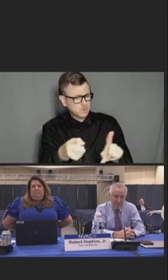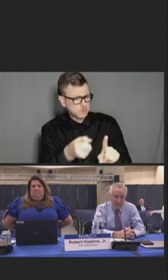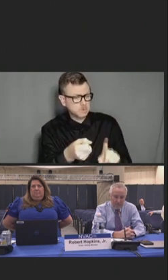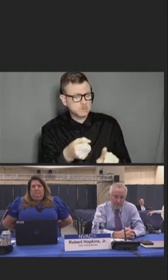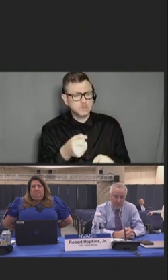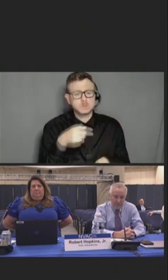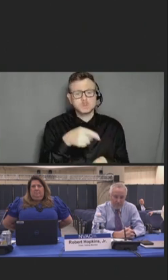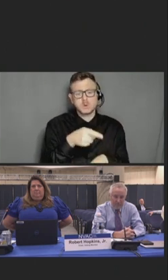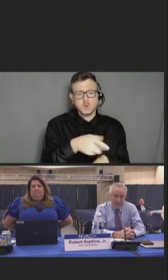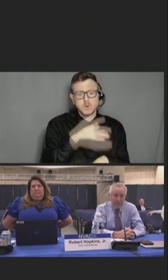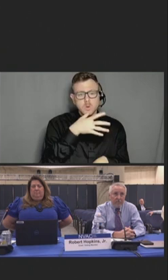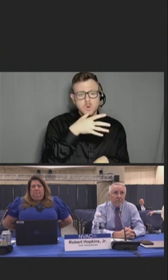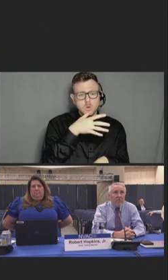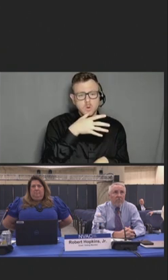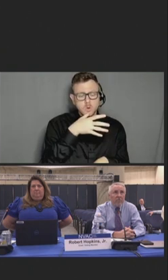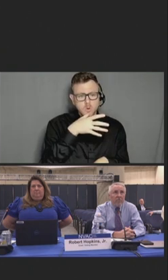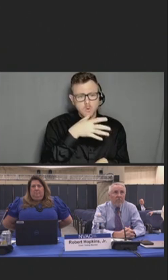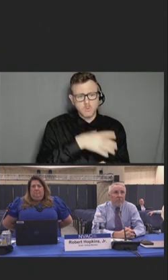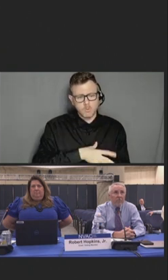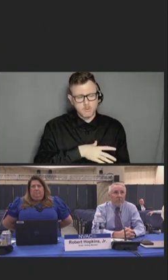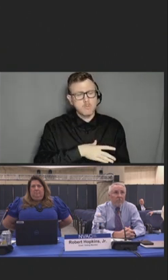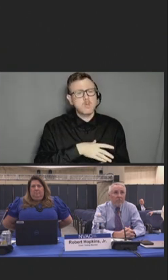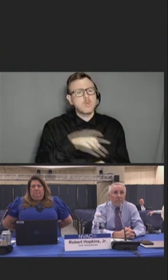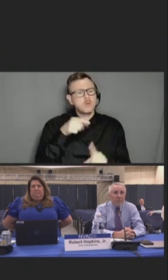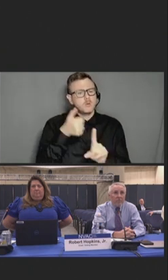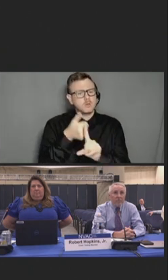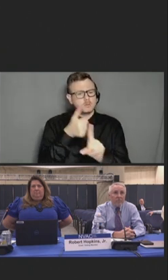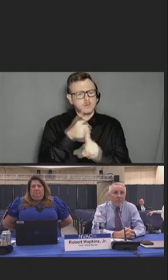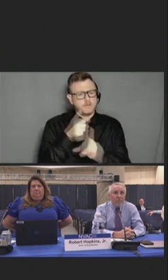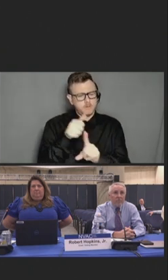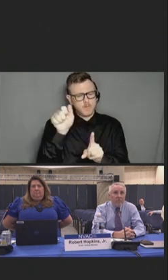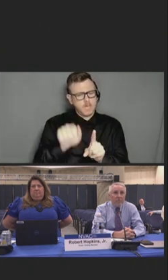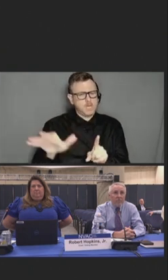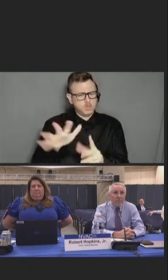covered her in disinfectant spray and yelled that she was the infection.